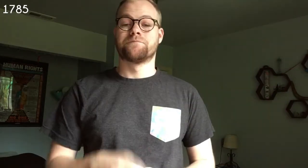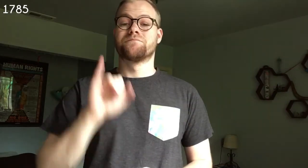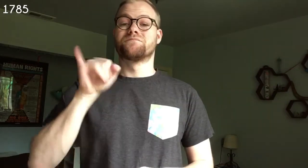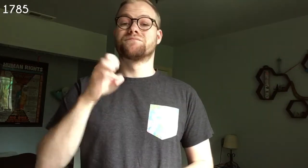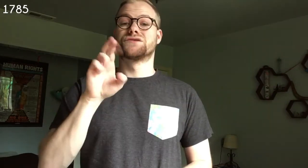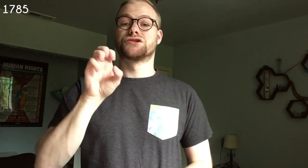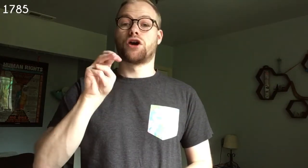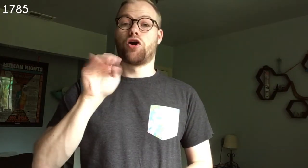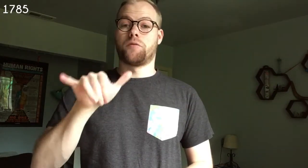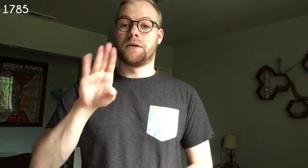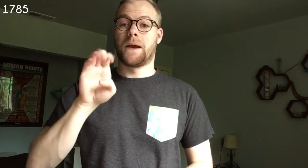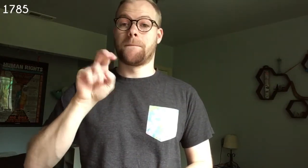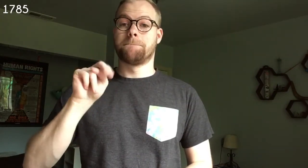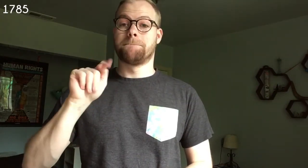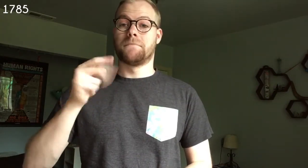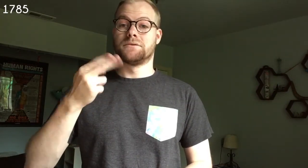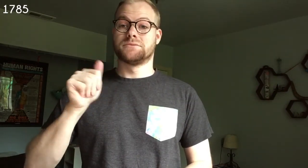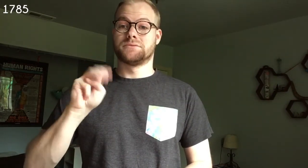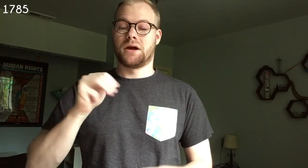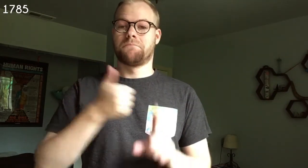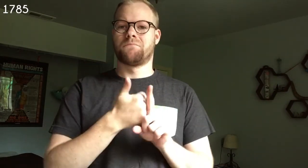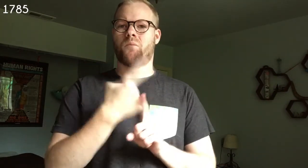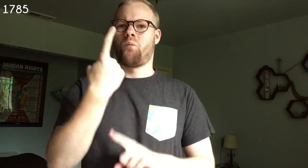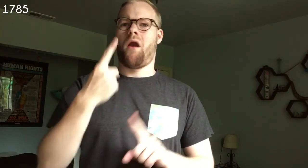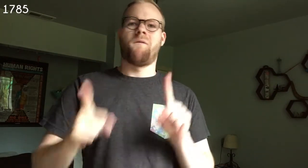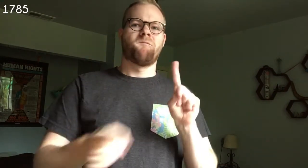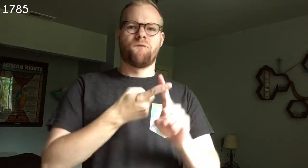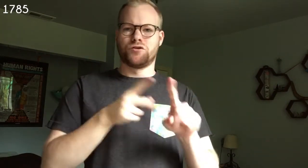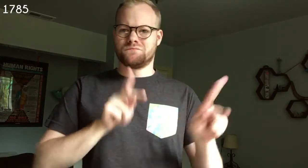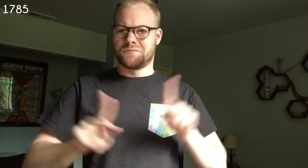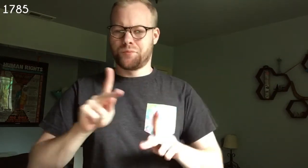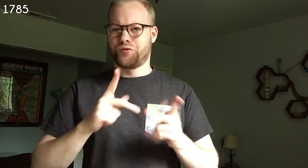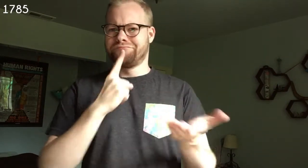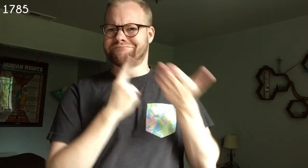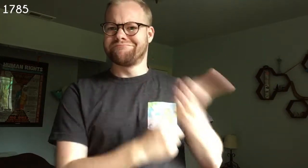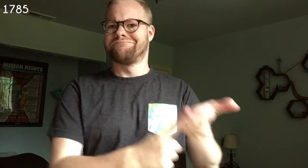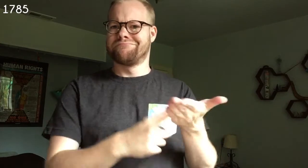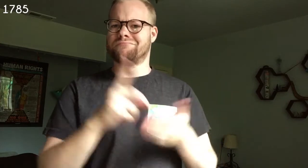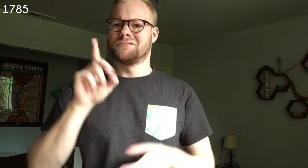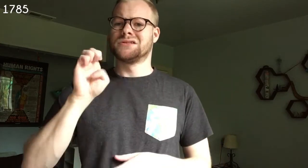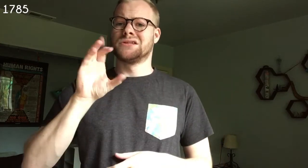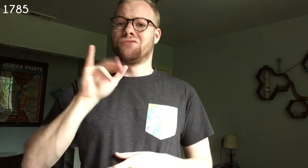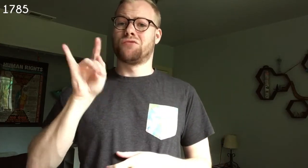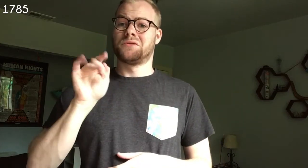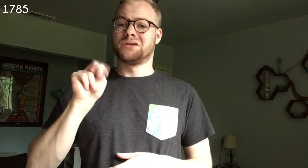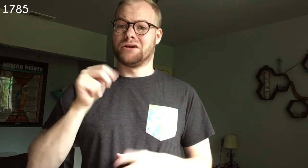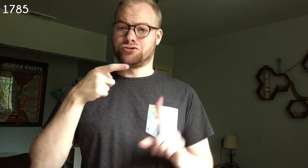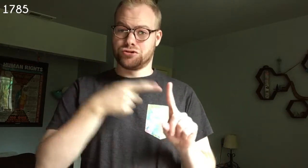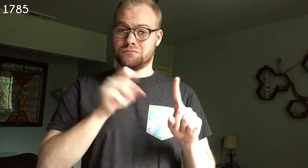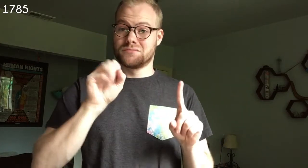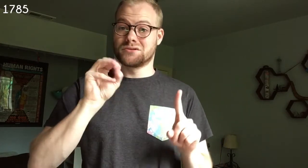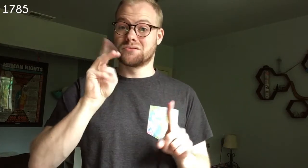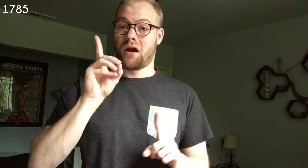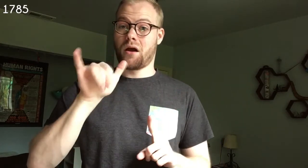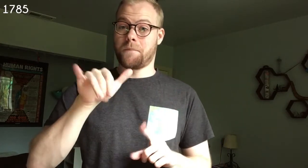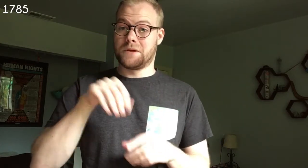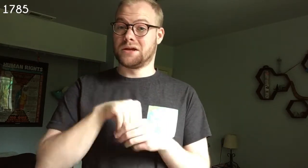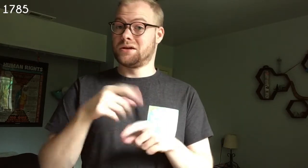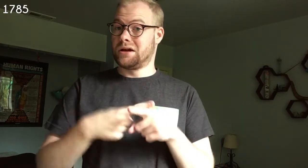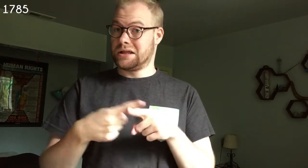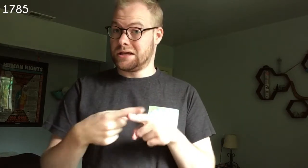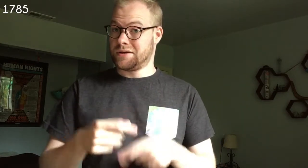1785 Jeremy Bentham is one of the first people to argue for the decriminalization of sodomy in England.